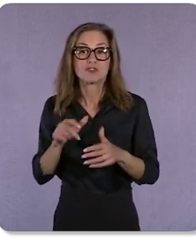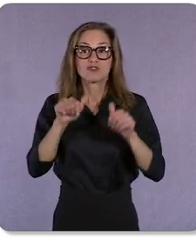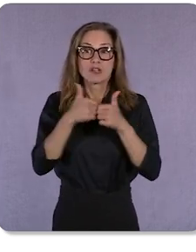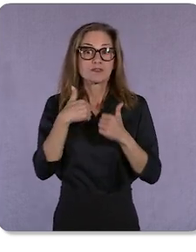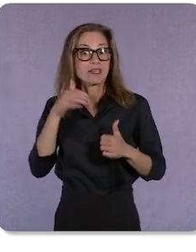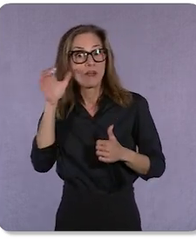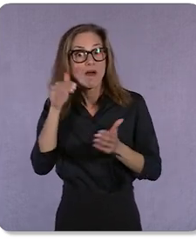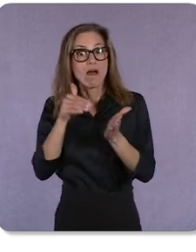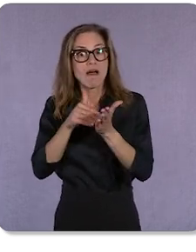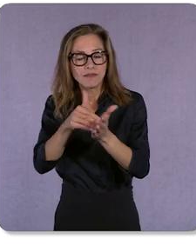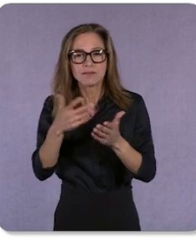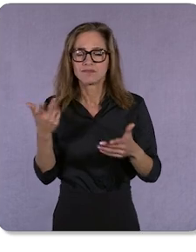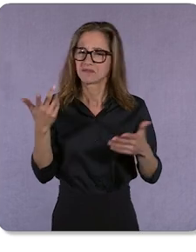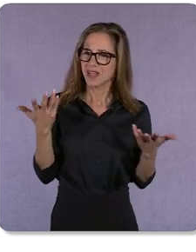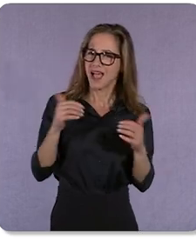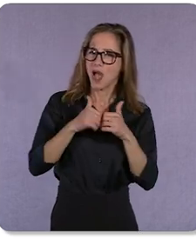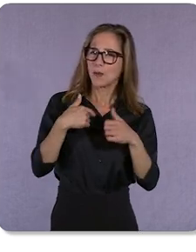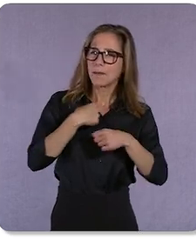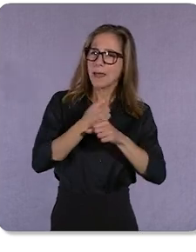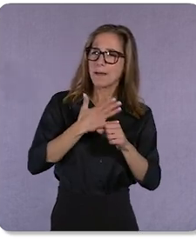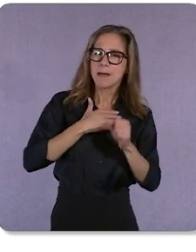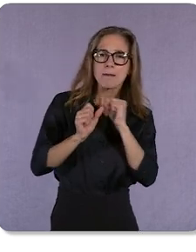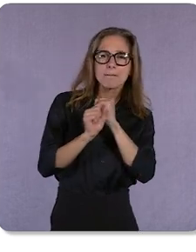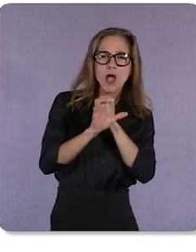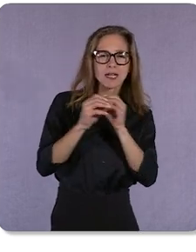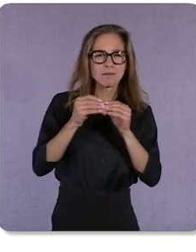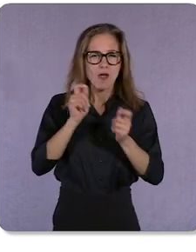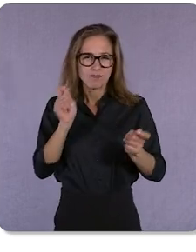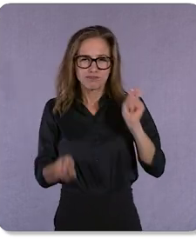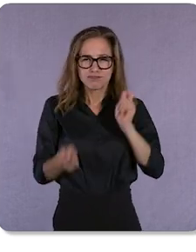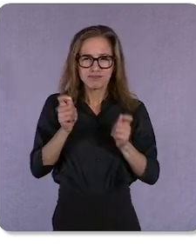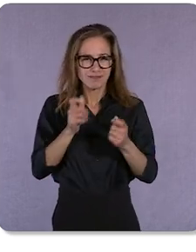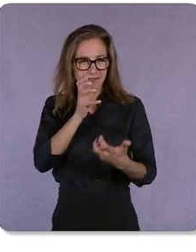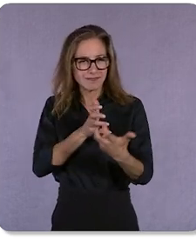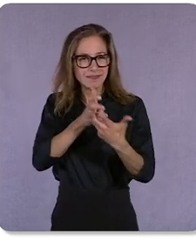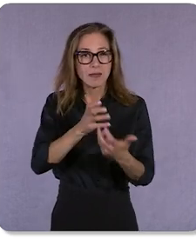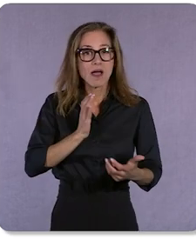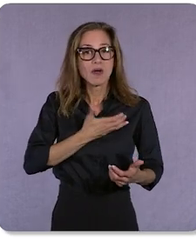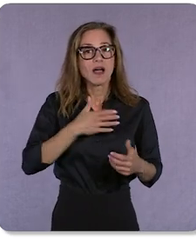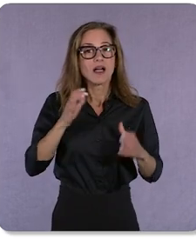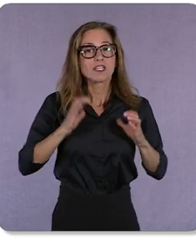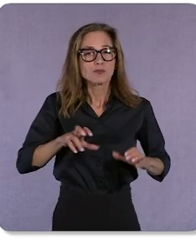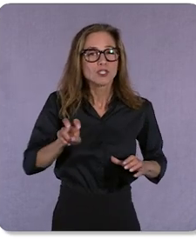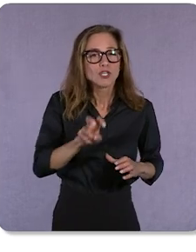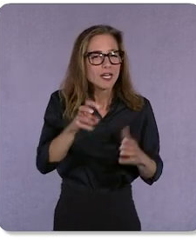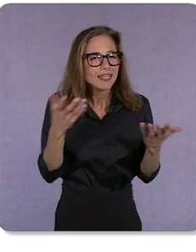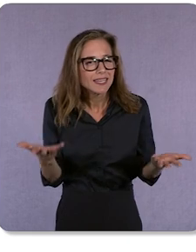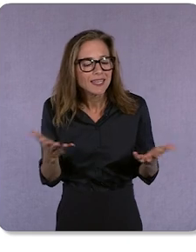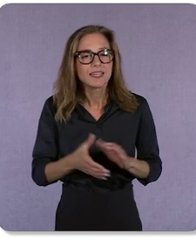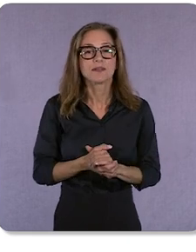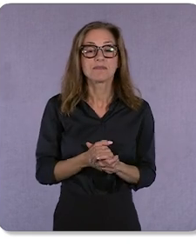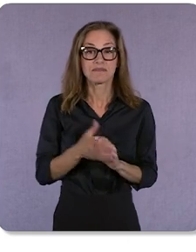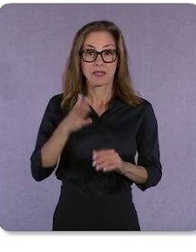marketing as dynamic as my customers’ journeys?” And as Bill mentioned, consumer expectations